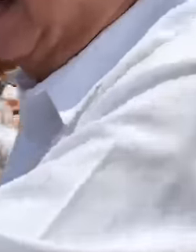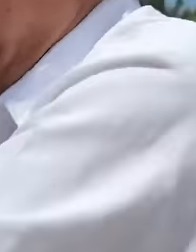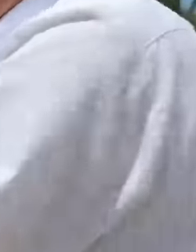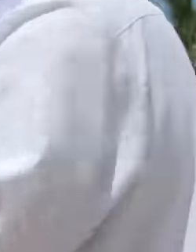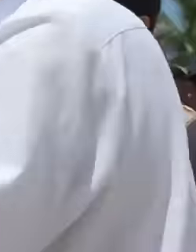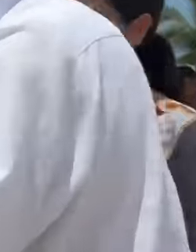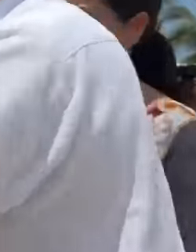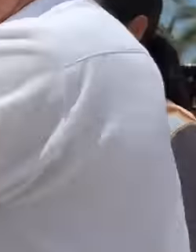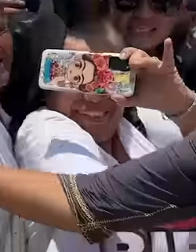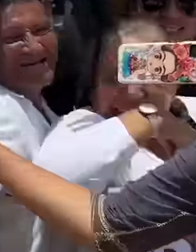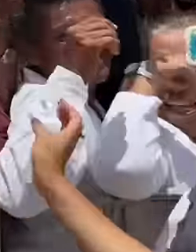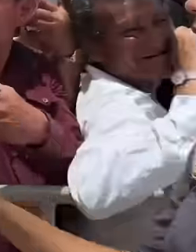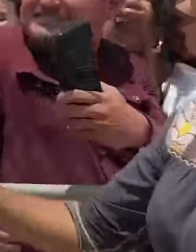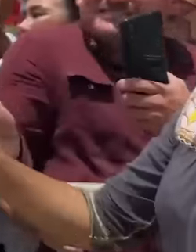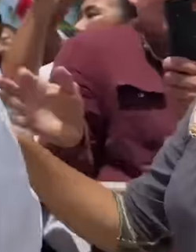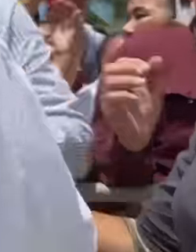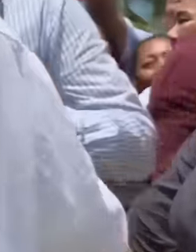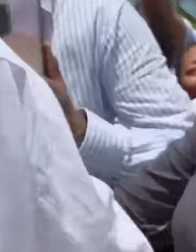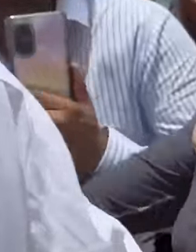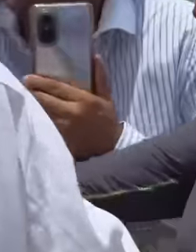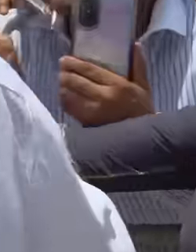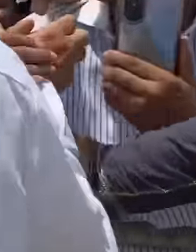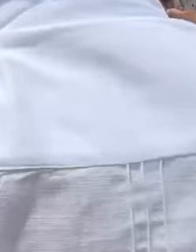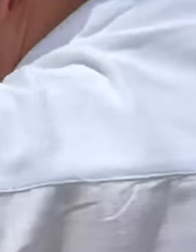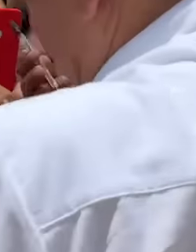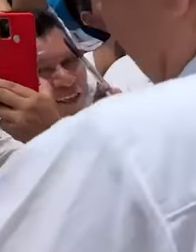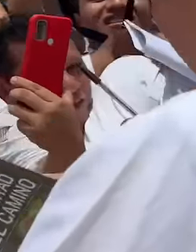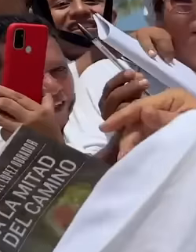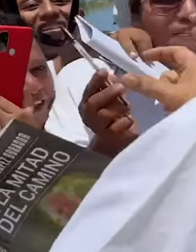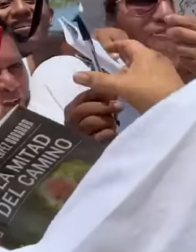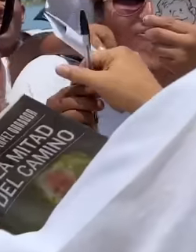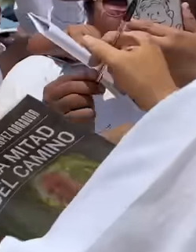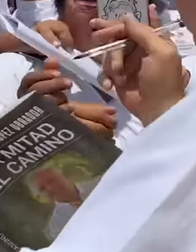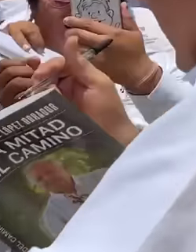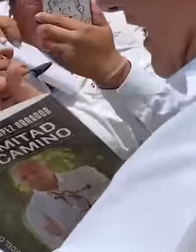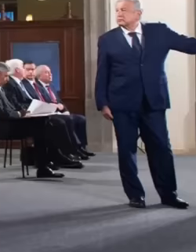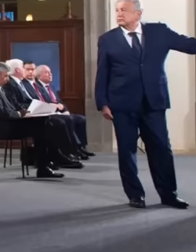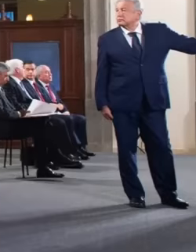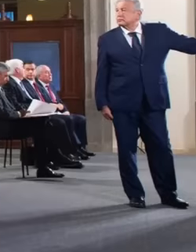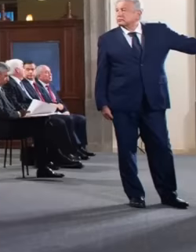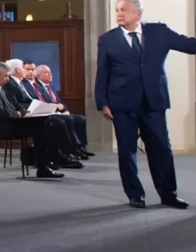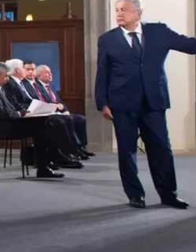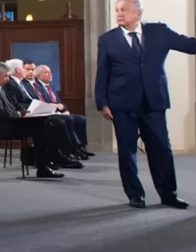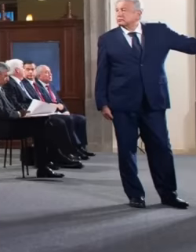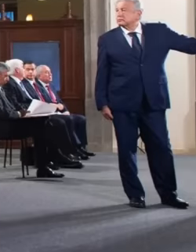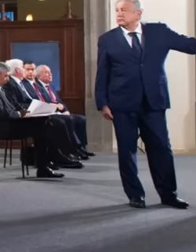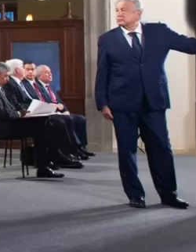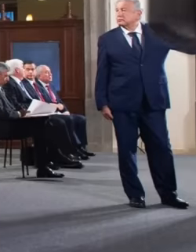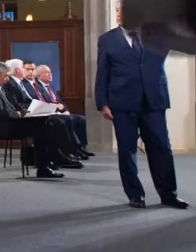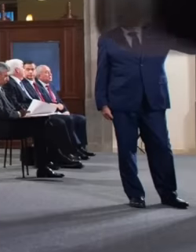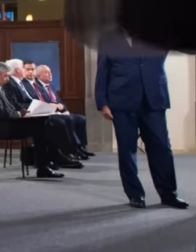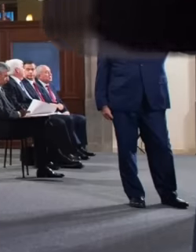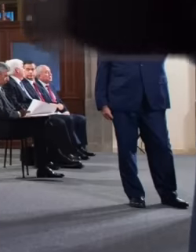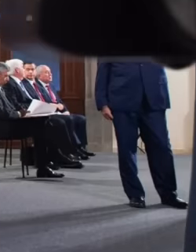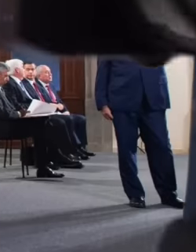are thrown away or abandoned, as happened with some reporters from Telemundo, an